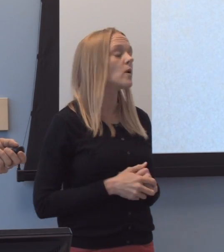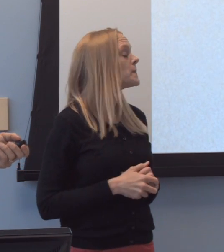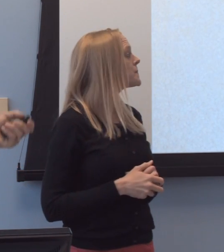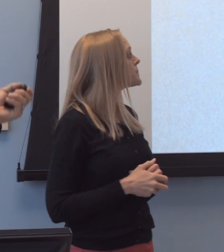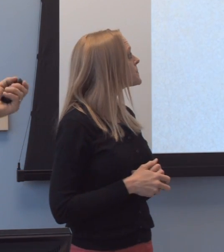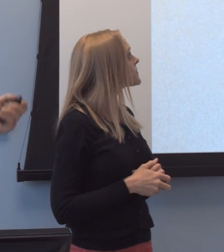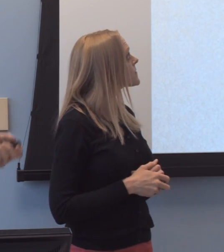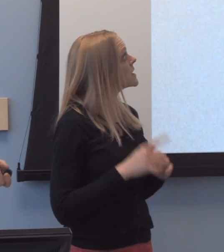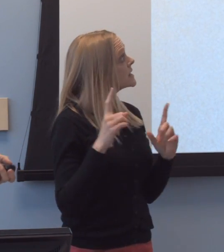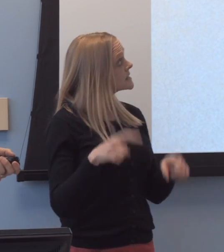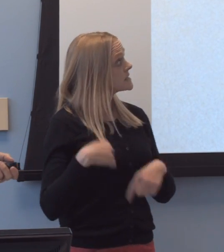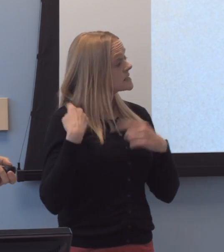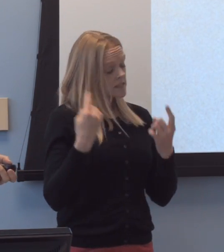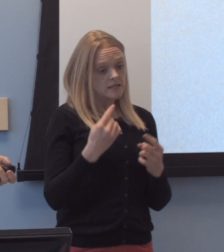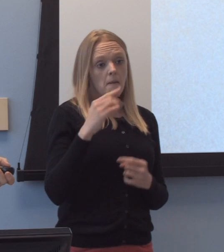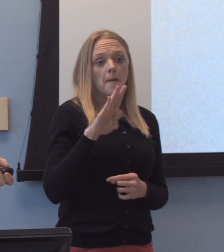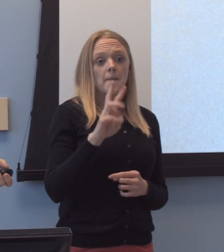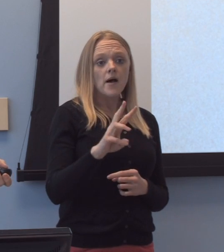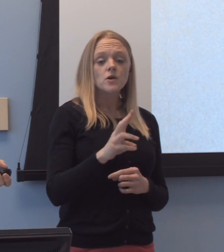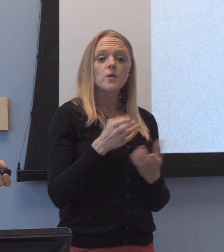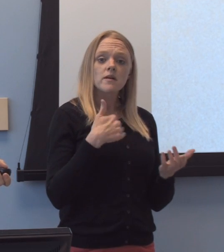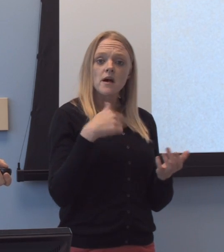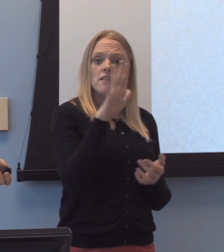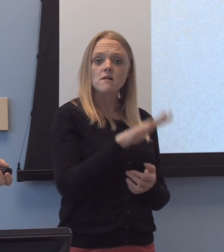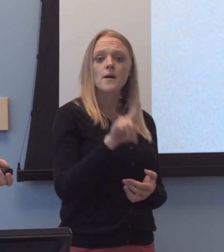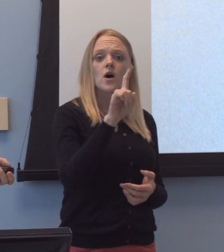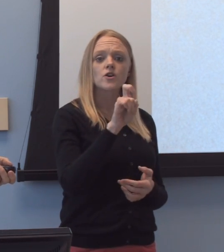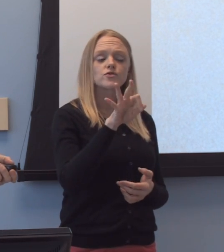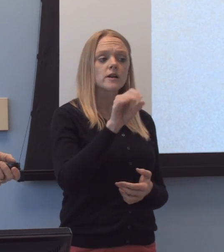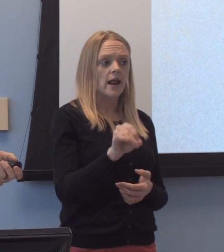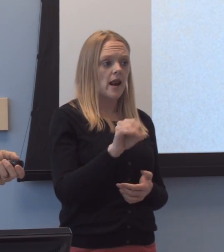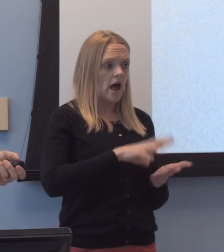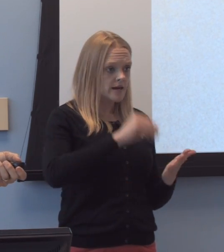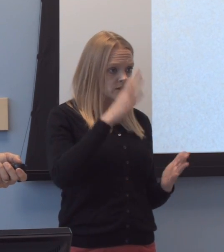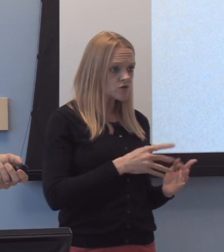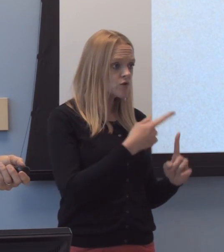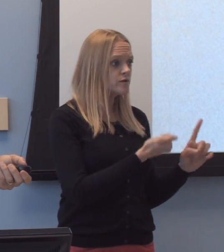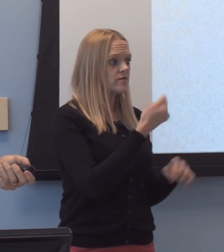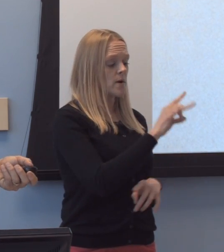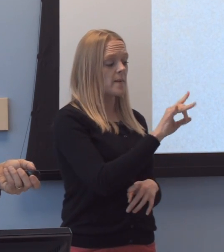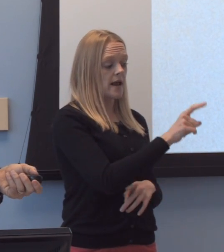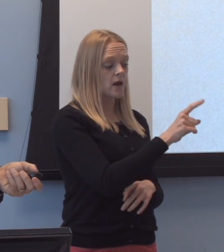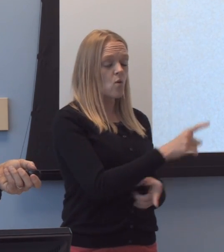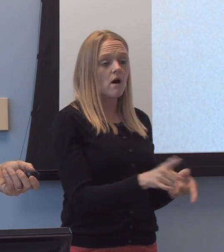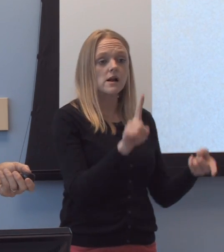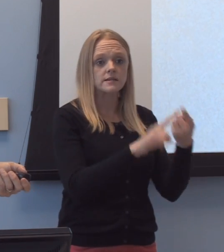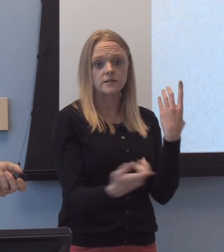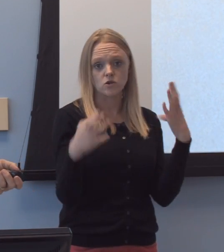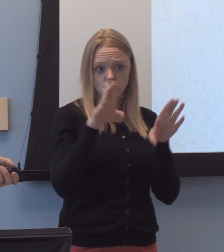uh, Beckwith served about 190 students from '81 until it was closed, uh, in 2010.